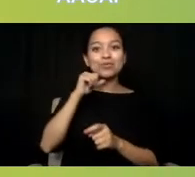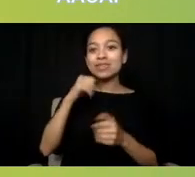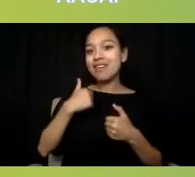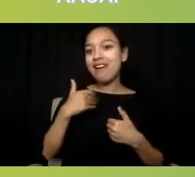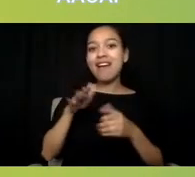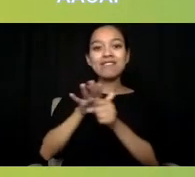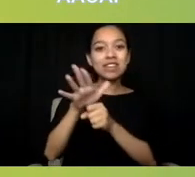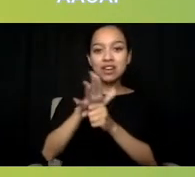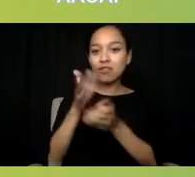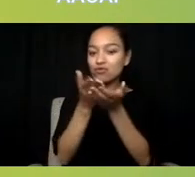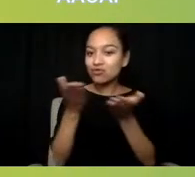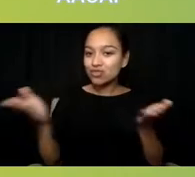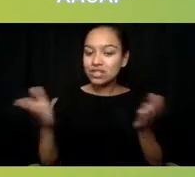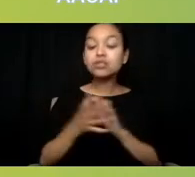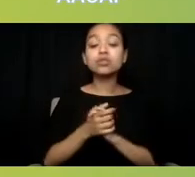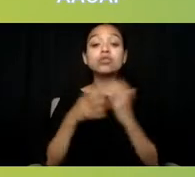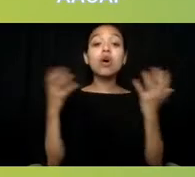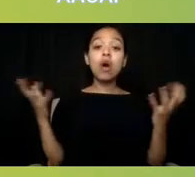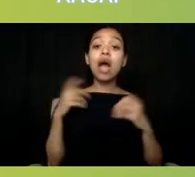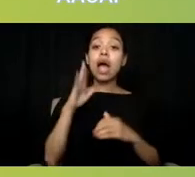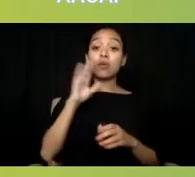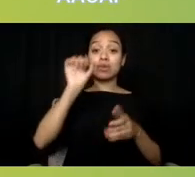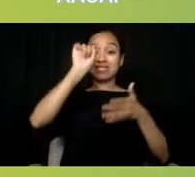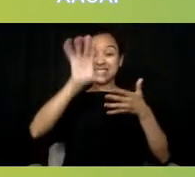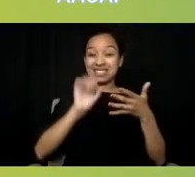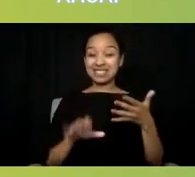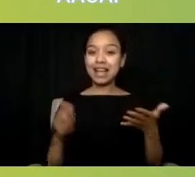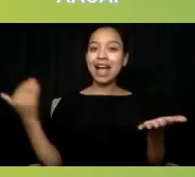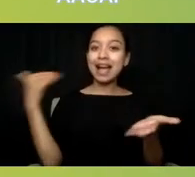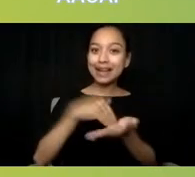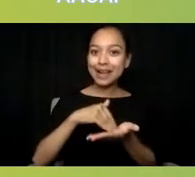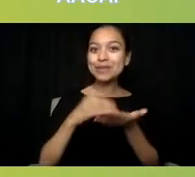So I'm going to restate what those are, and I'd like us to thoughtfully talk through